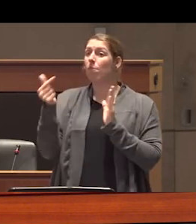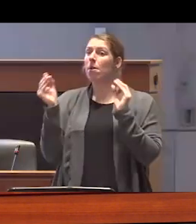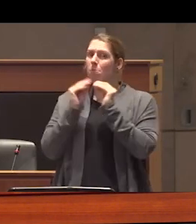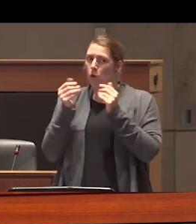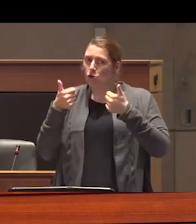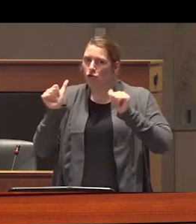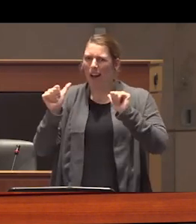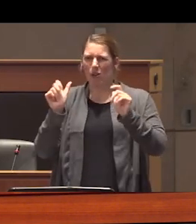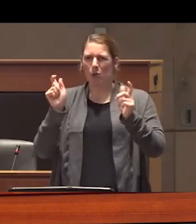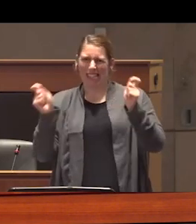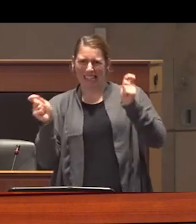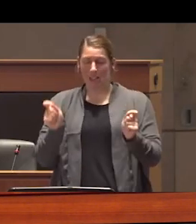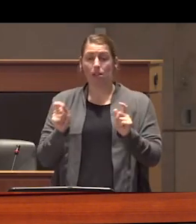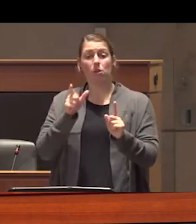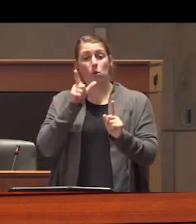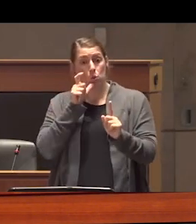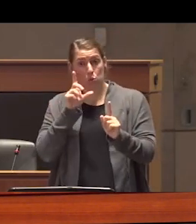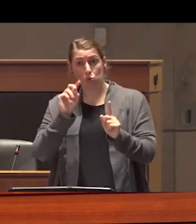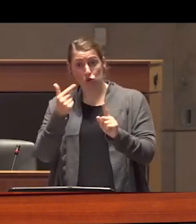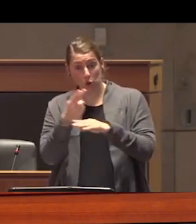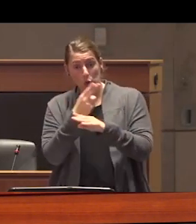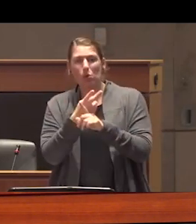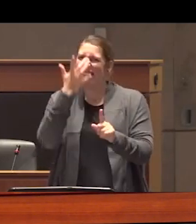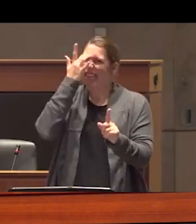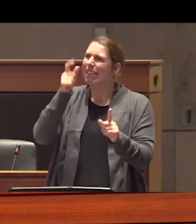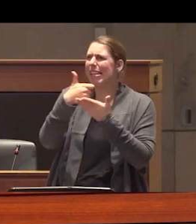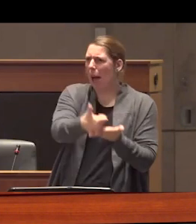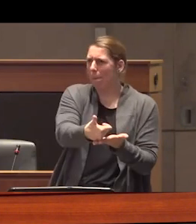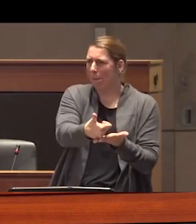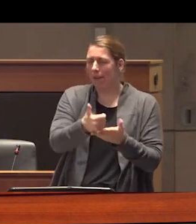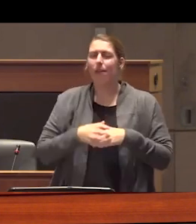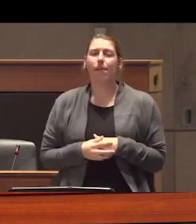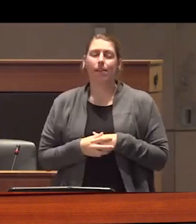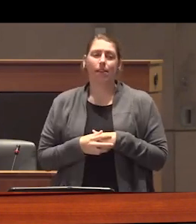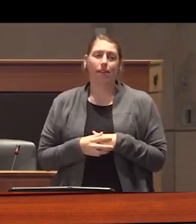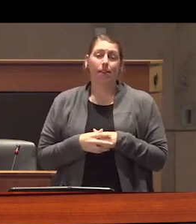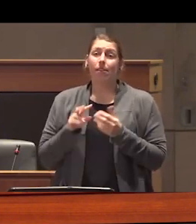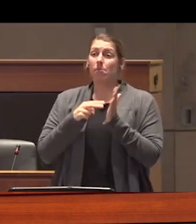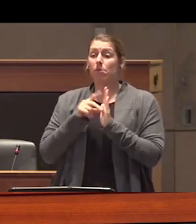position drug users as sick people who need help ostensibly making drug use medical is an